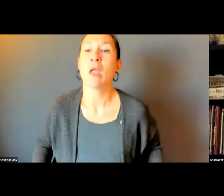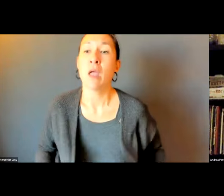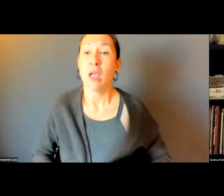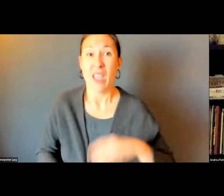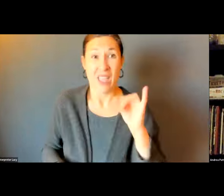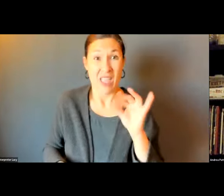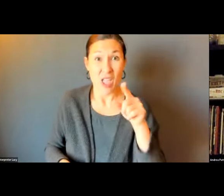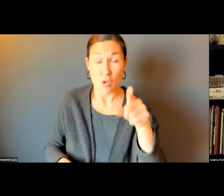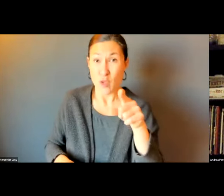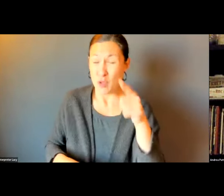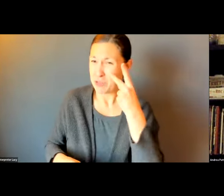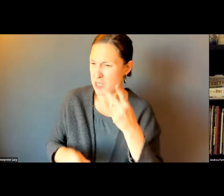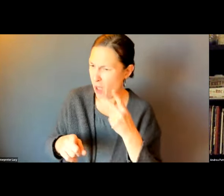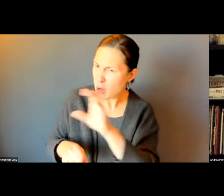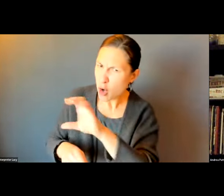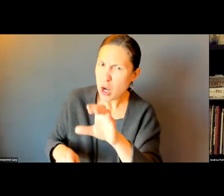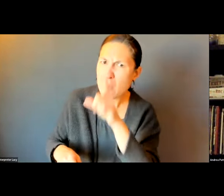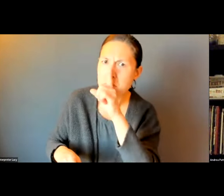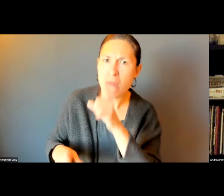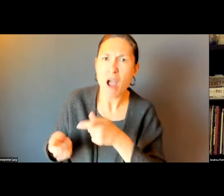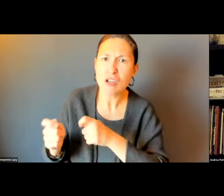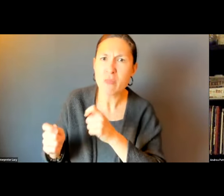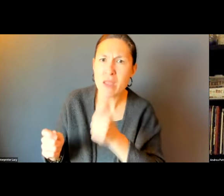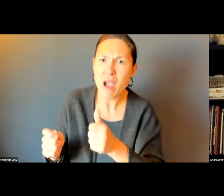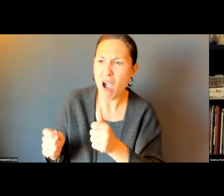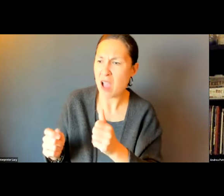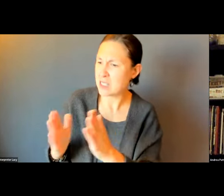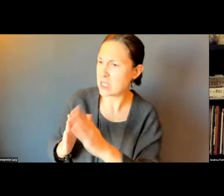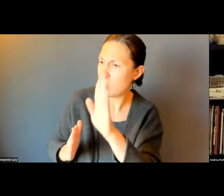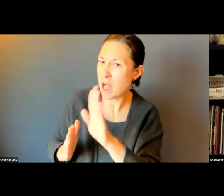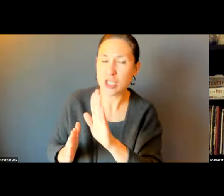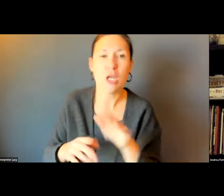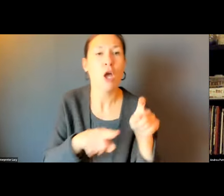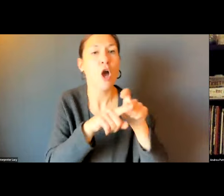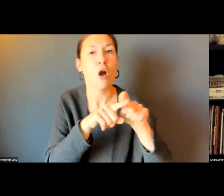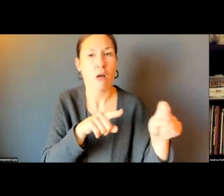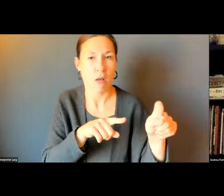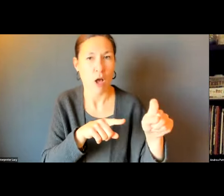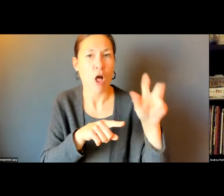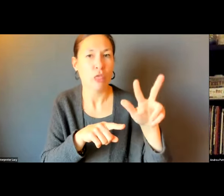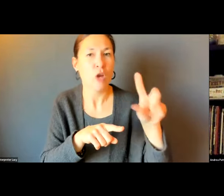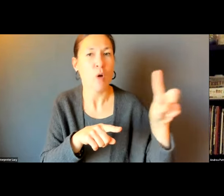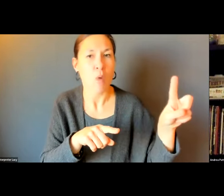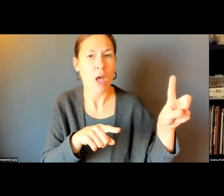SO, YOU CAN ALWAYS, IF THERE IS UNSHOVELLED OR ICY CURB RAMP IN THE CITY OF BOSTON, REPORT IT